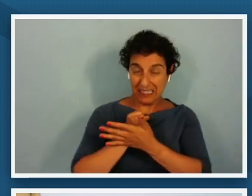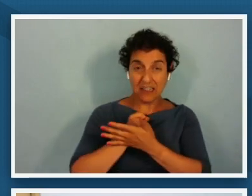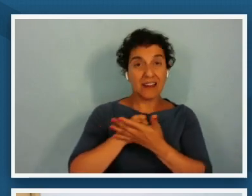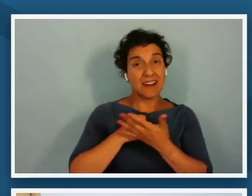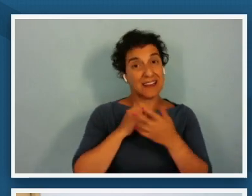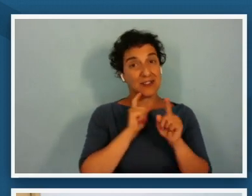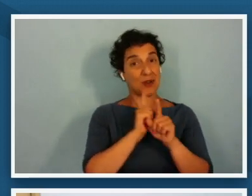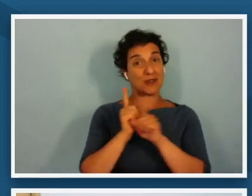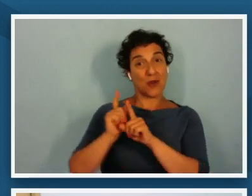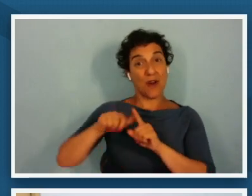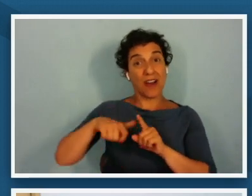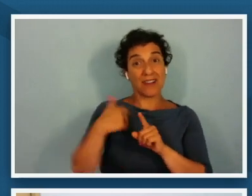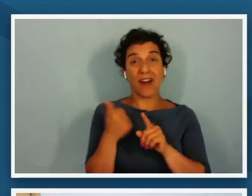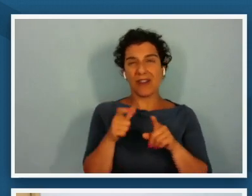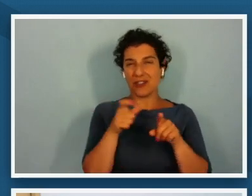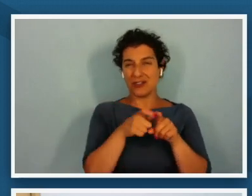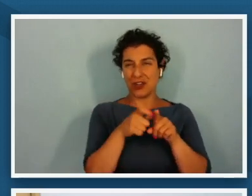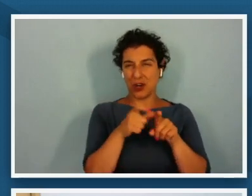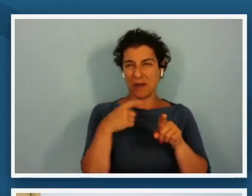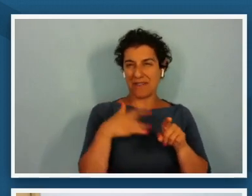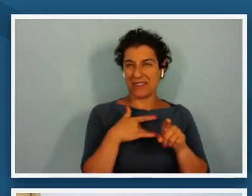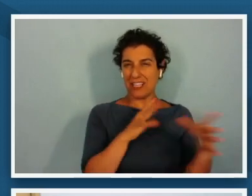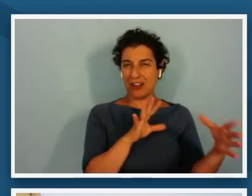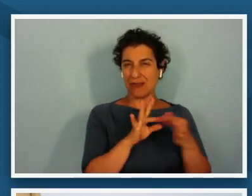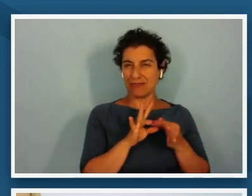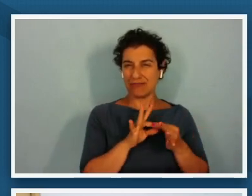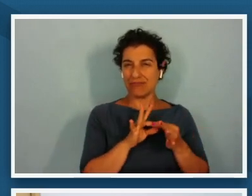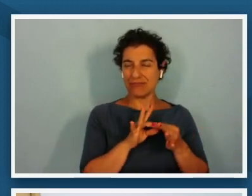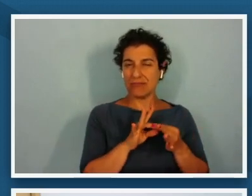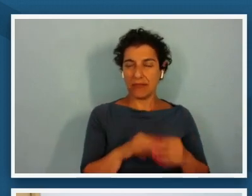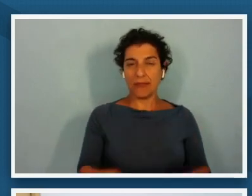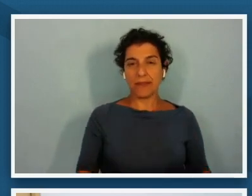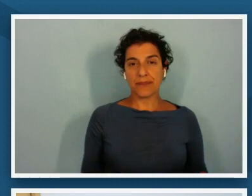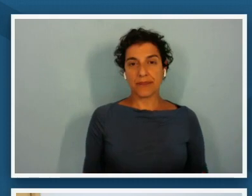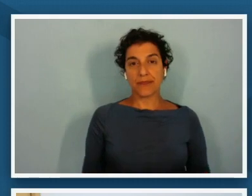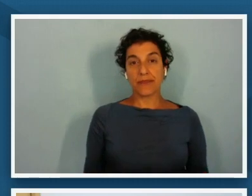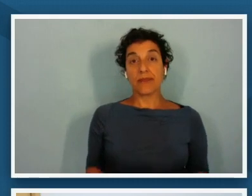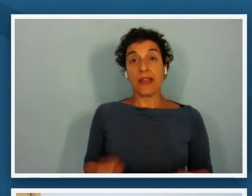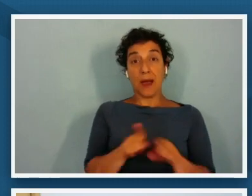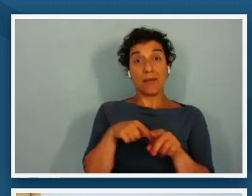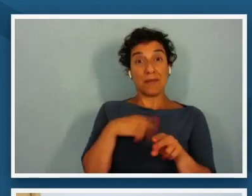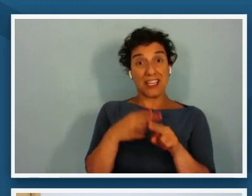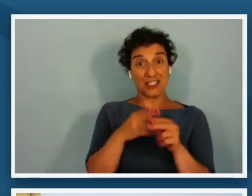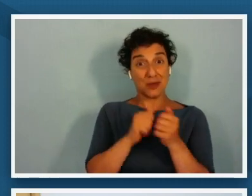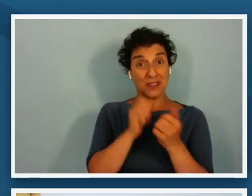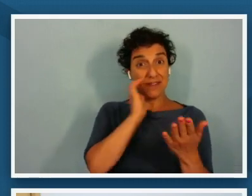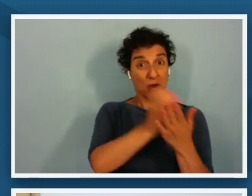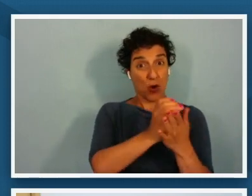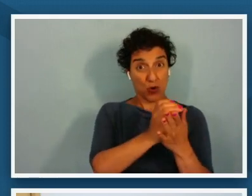of connects with me you know just as i mentioned it before